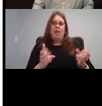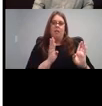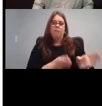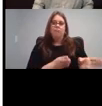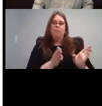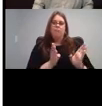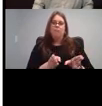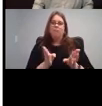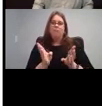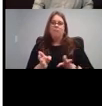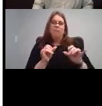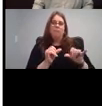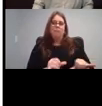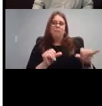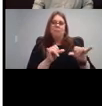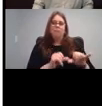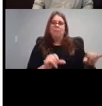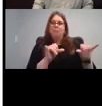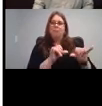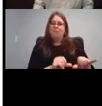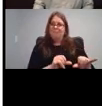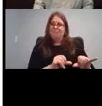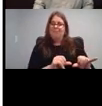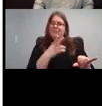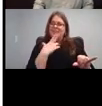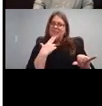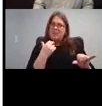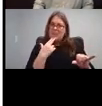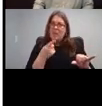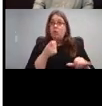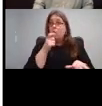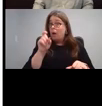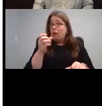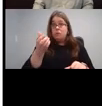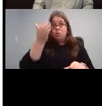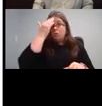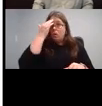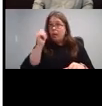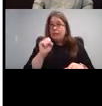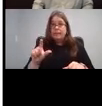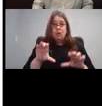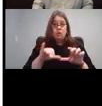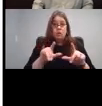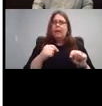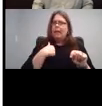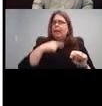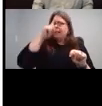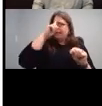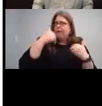You don't have to know ASL to do them. In fact, I believe they're captions for the adults.